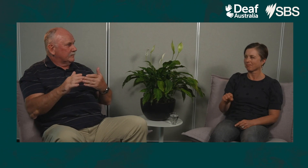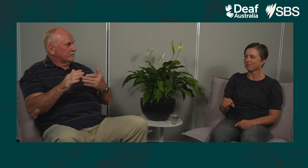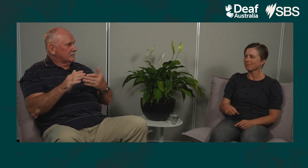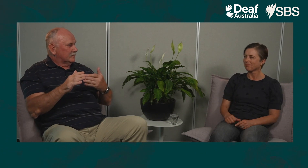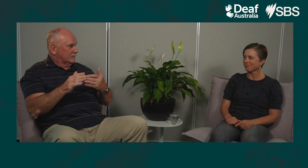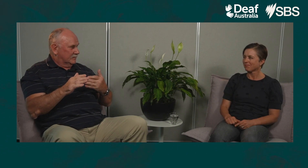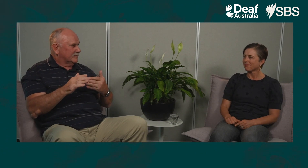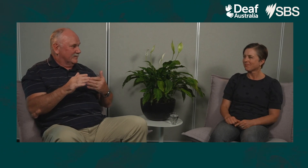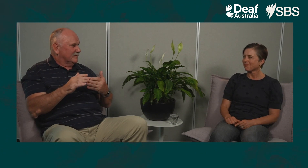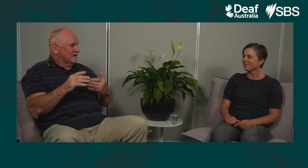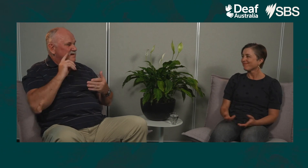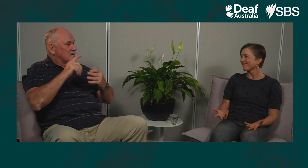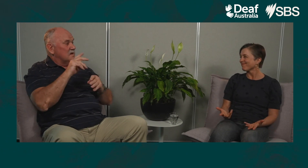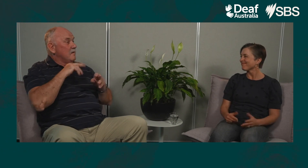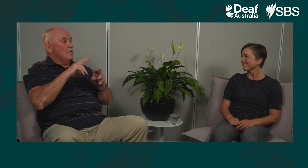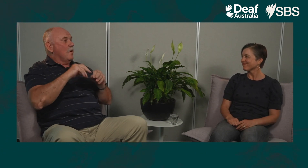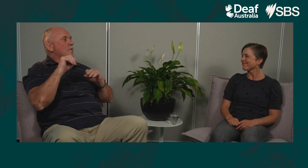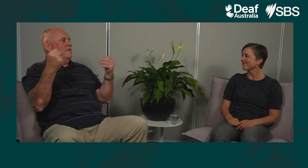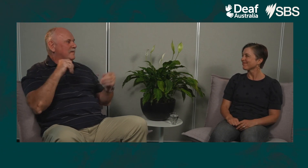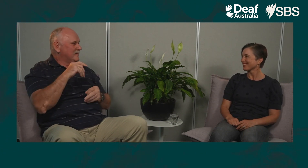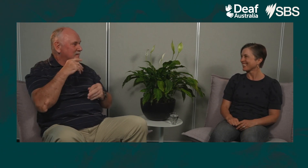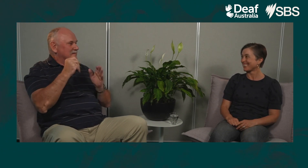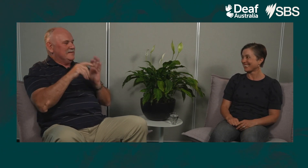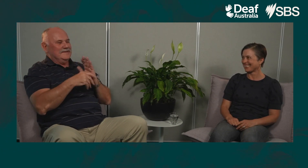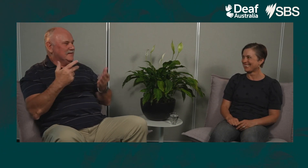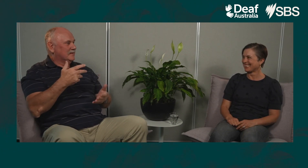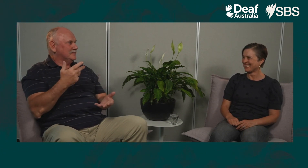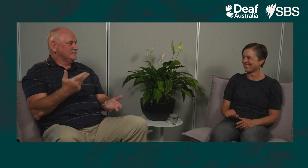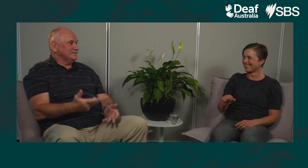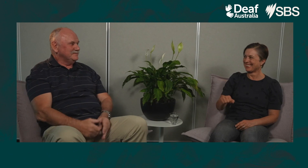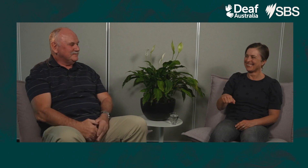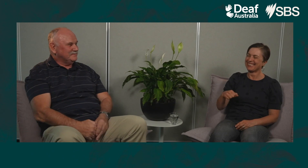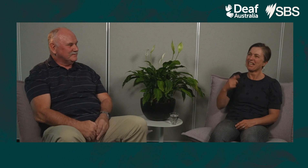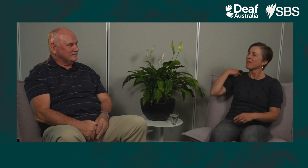Sometimes we’d get a bit of a surprise and be startled with unexpected visitors.